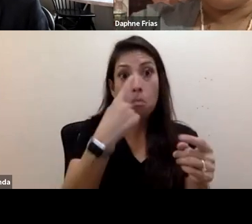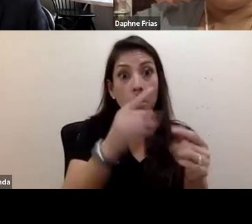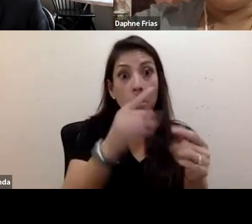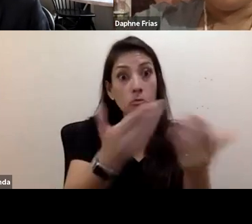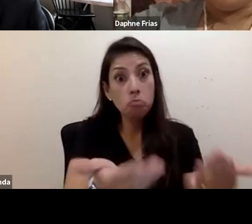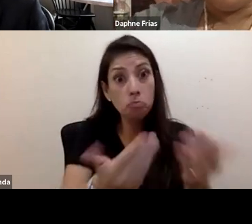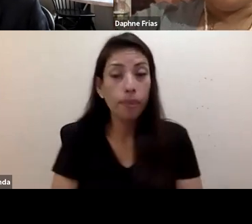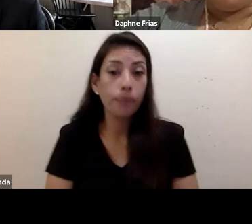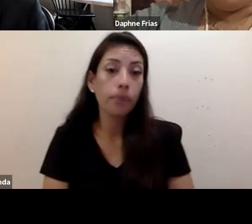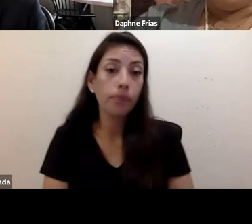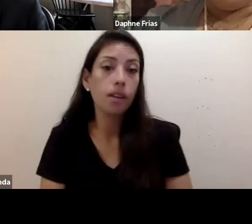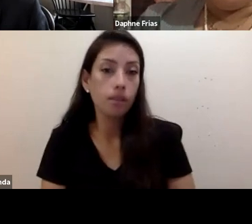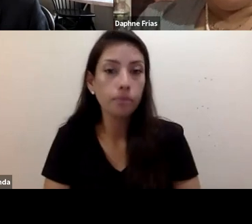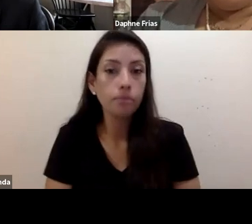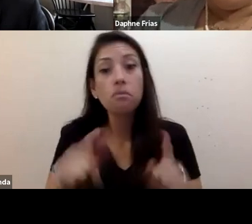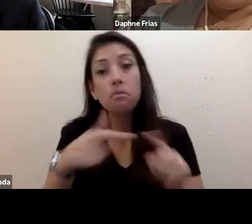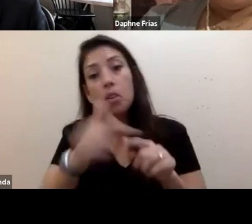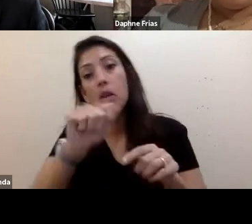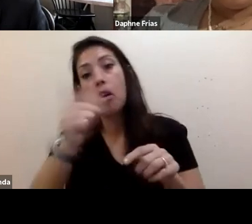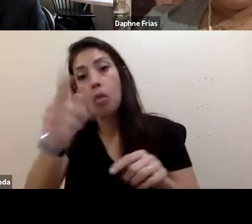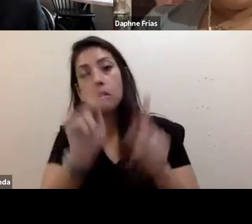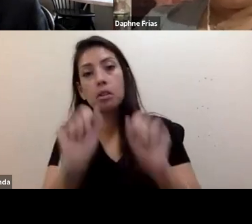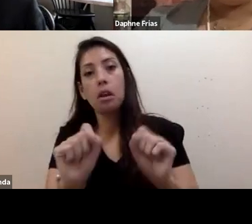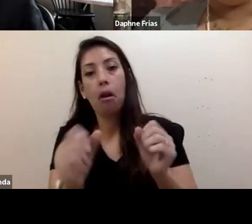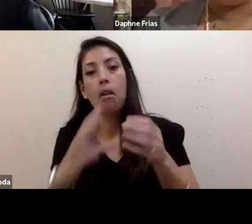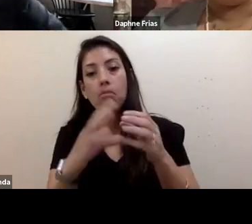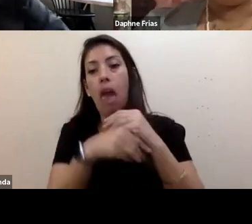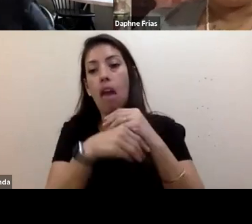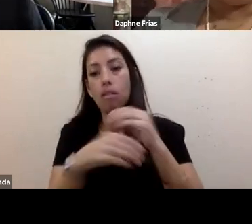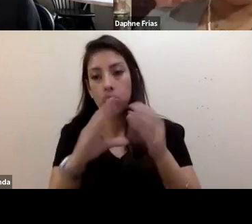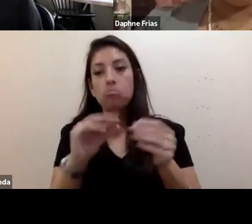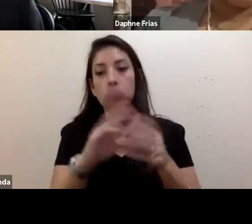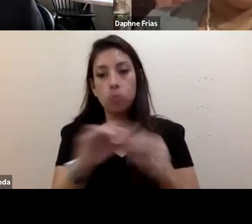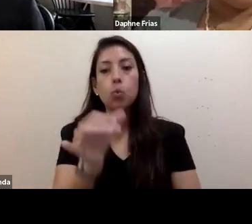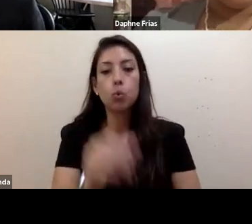and the others can jump in too. Sure. Well, I'd like to say,